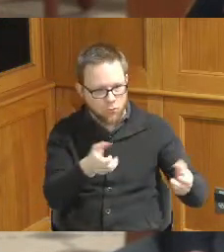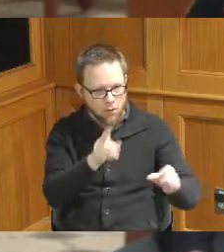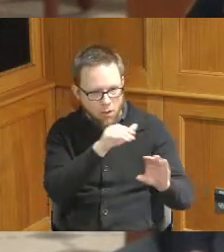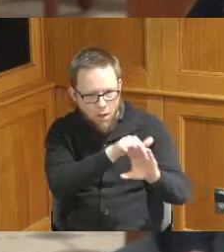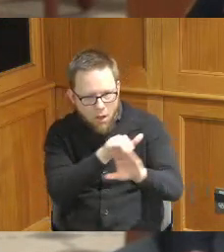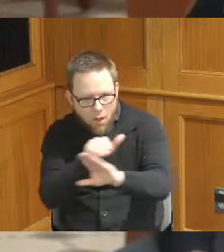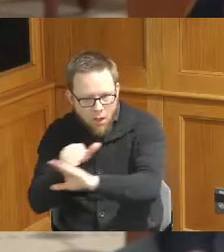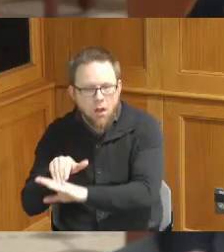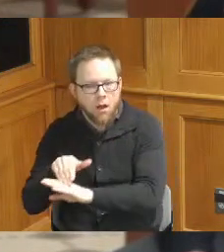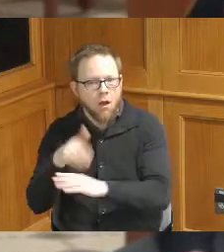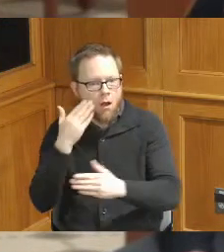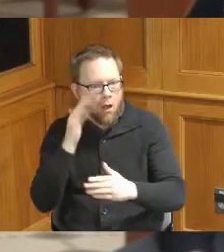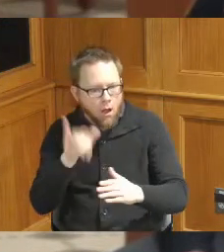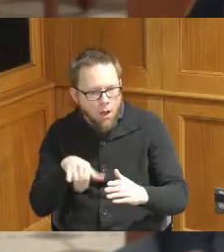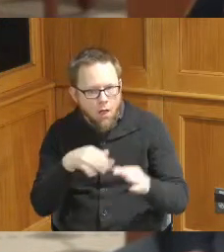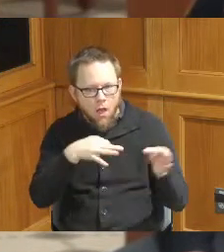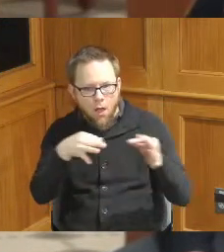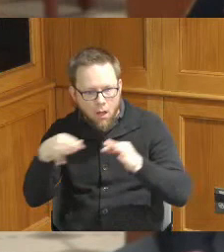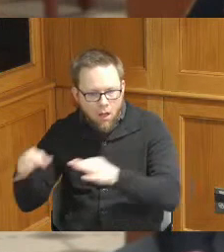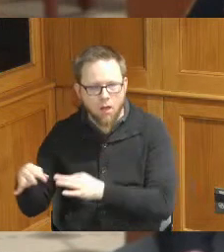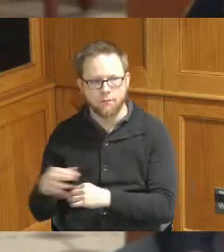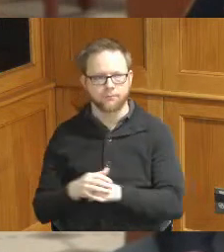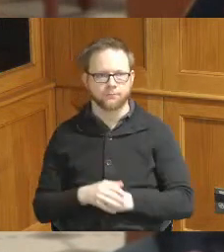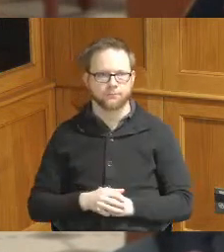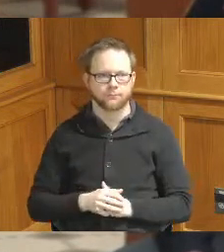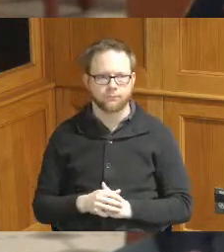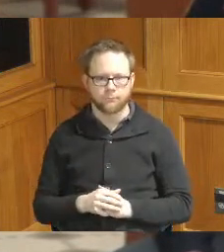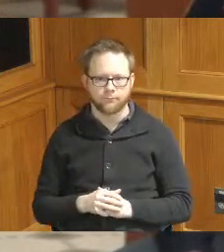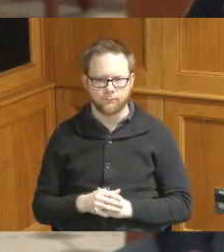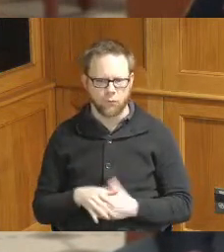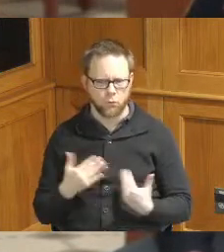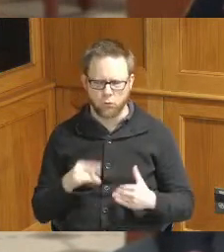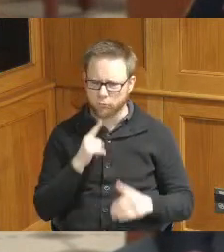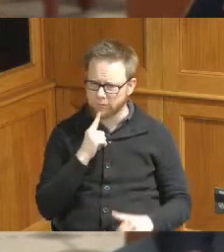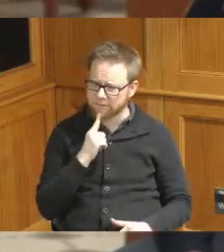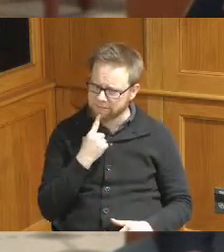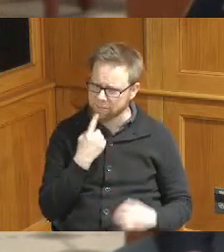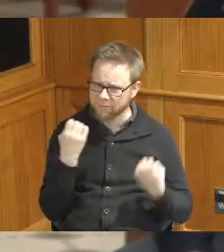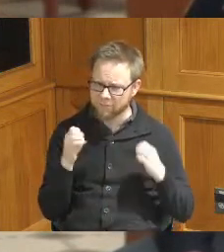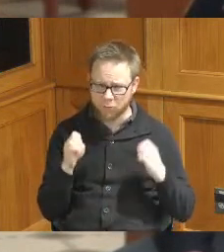of the situation because it really was severe and not something we had experienced before